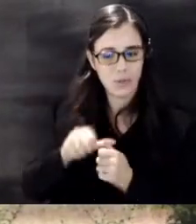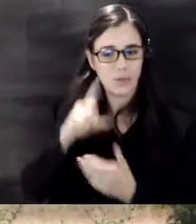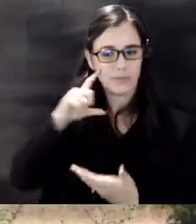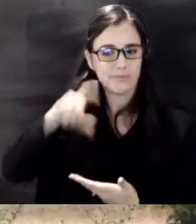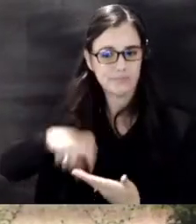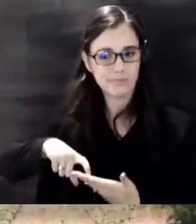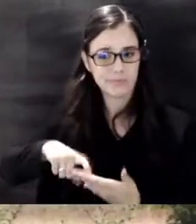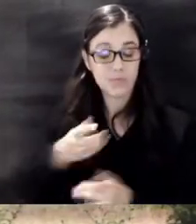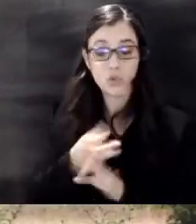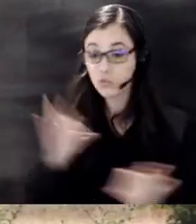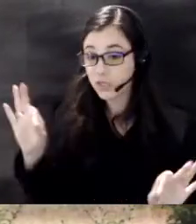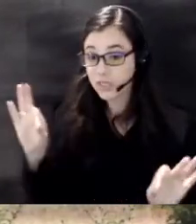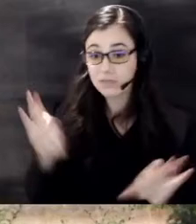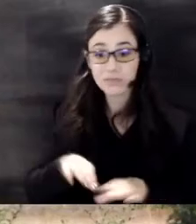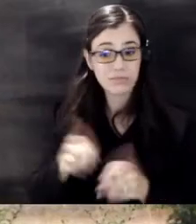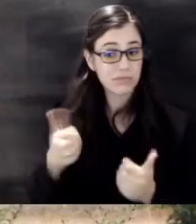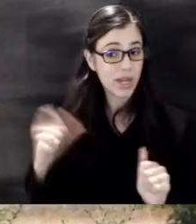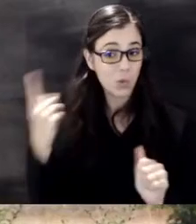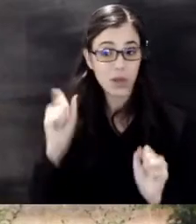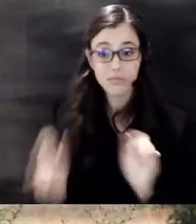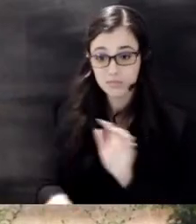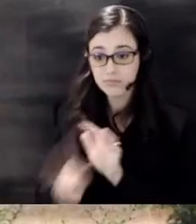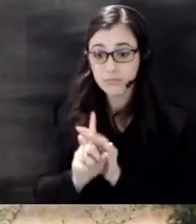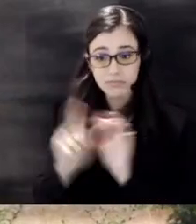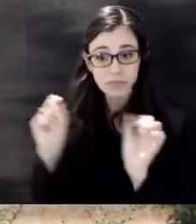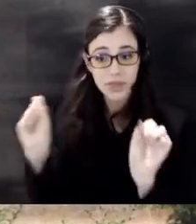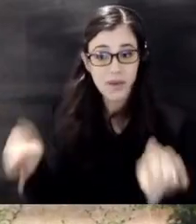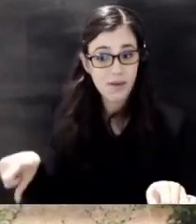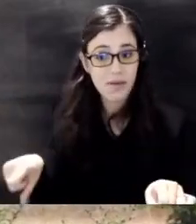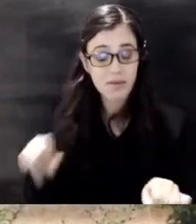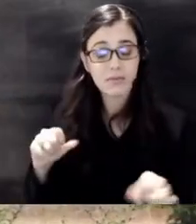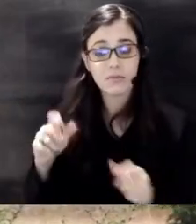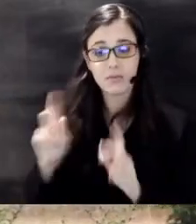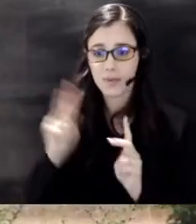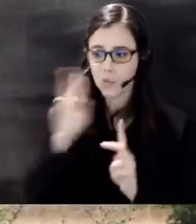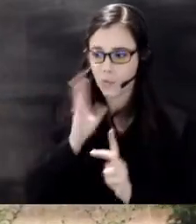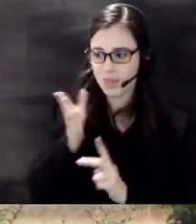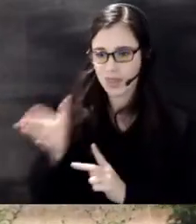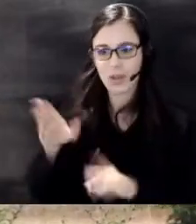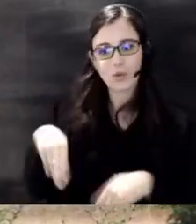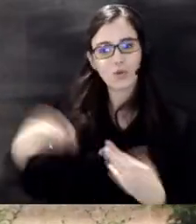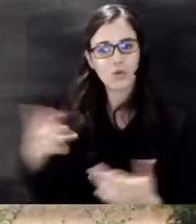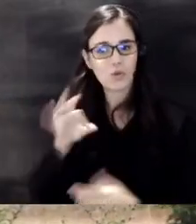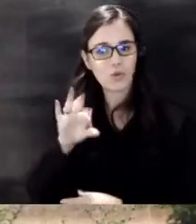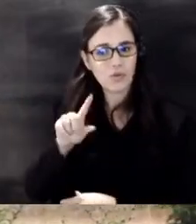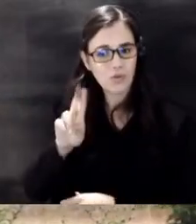Community Resources and health stations will be on site to administer flu shots and covet boosters as